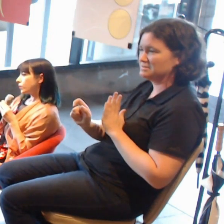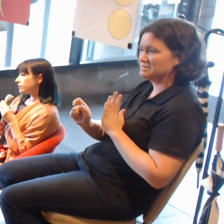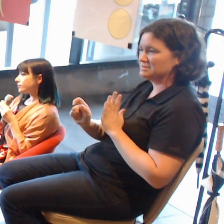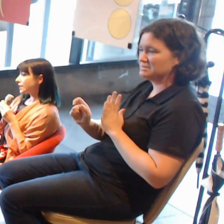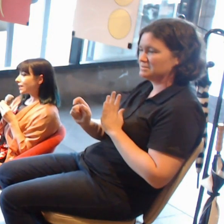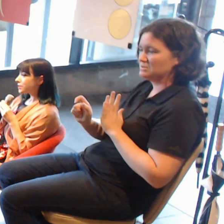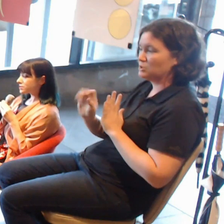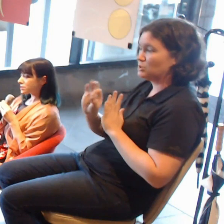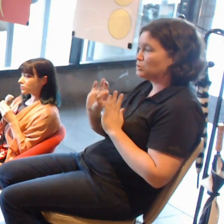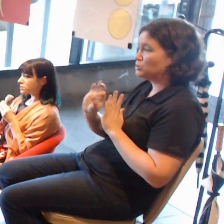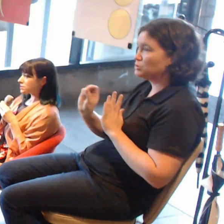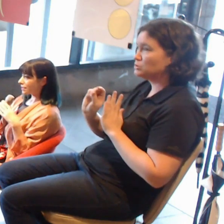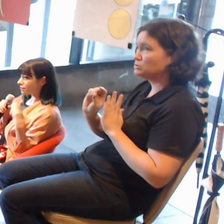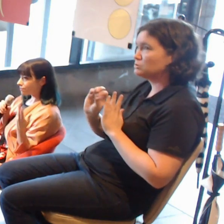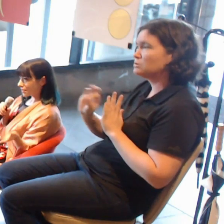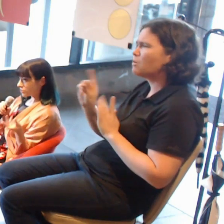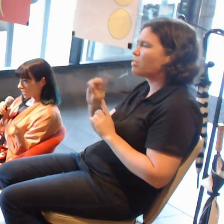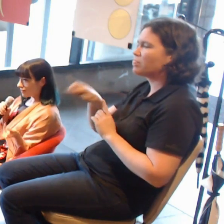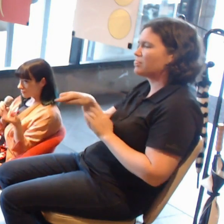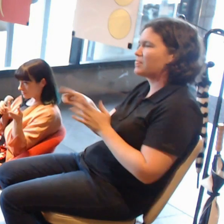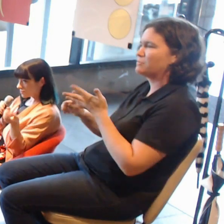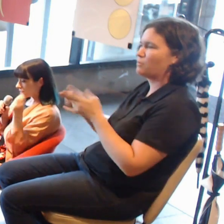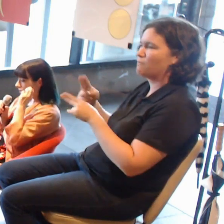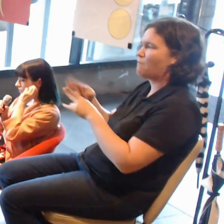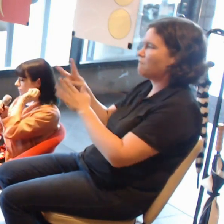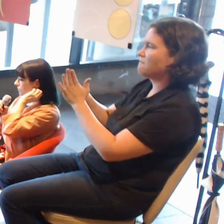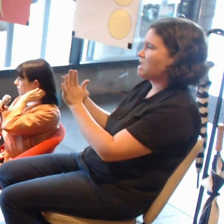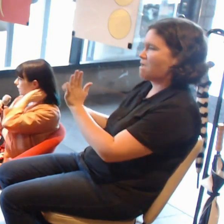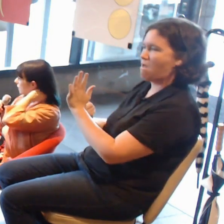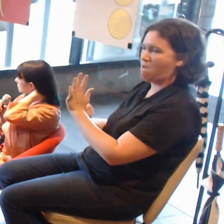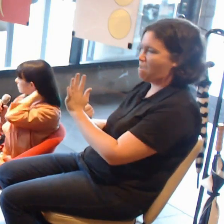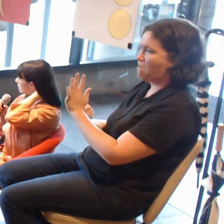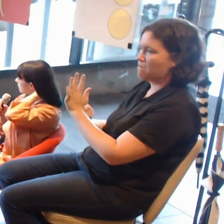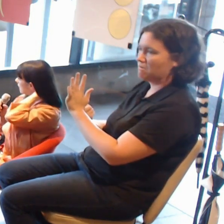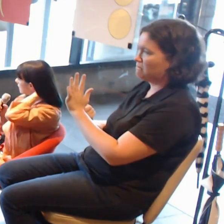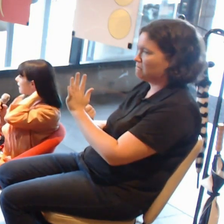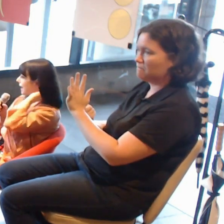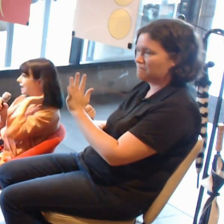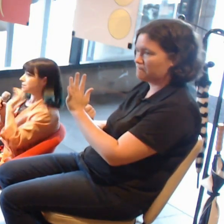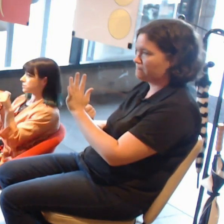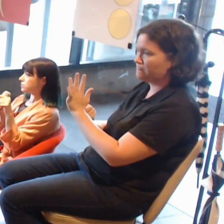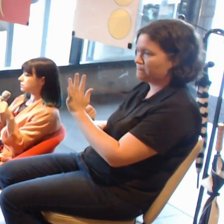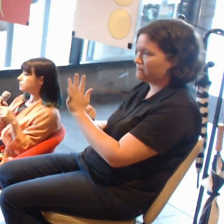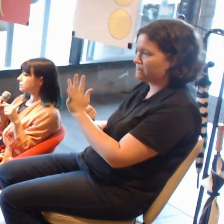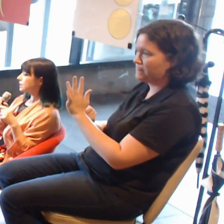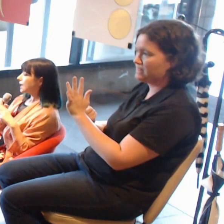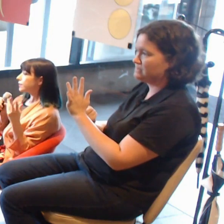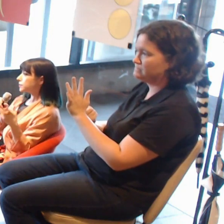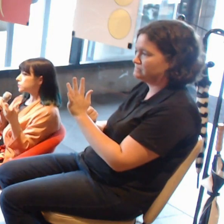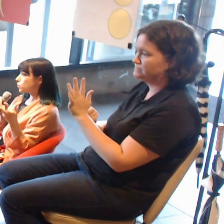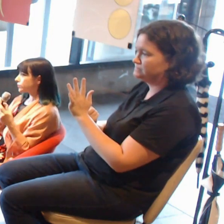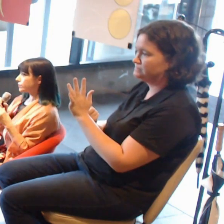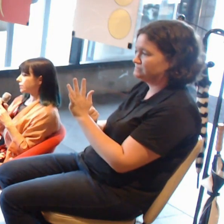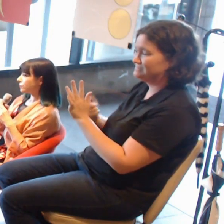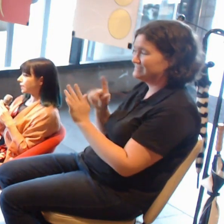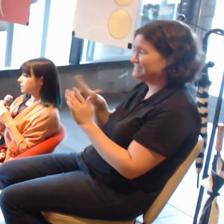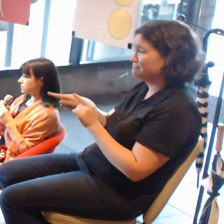because it was like the biggest challenge that they had had and the biggest work they had created to that point in time.